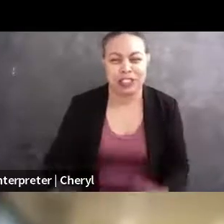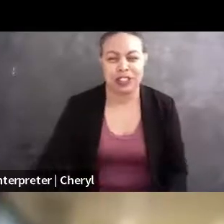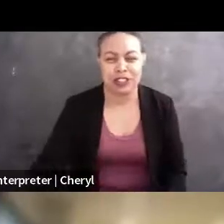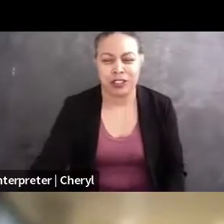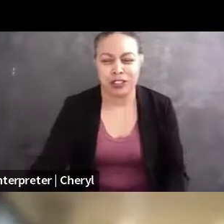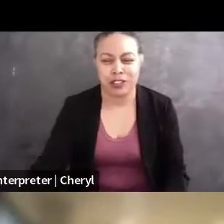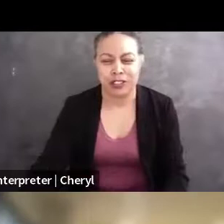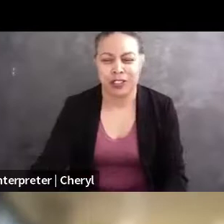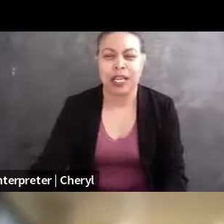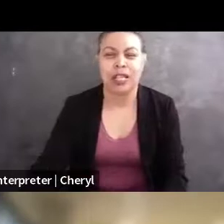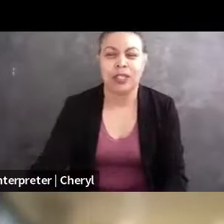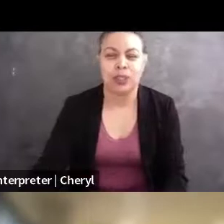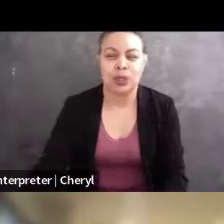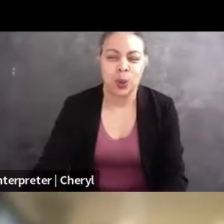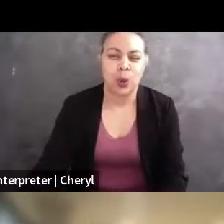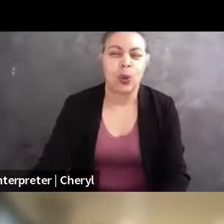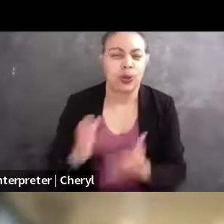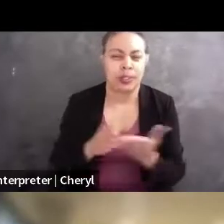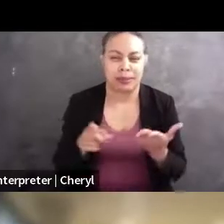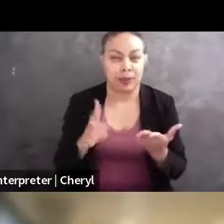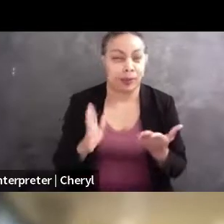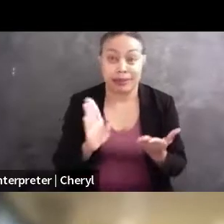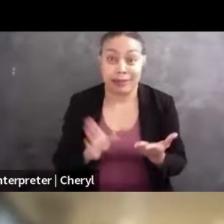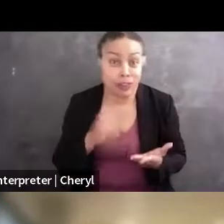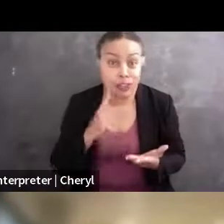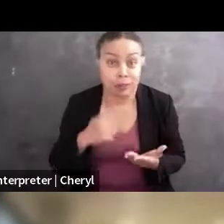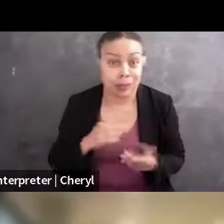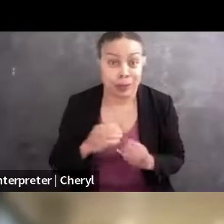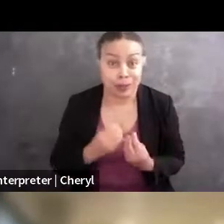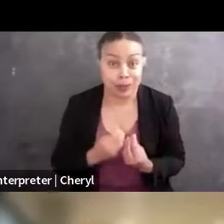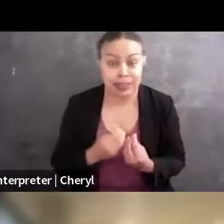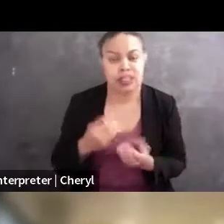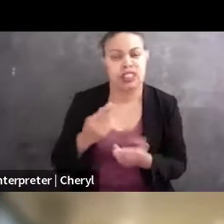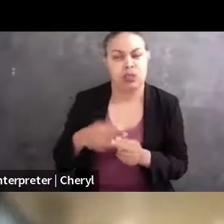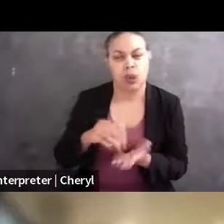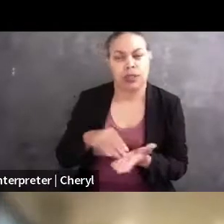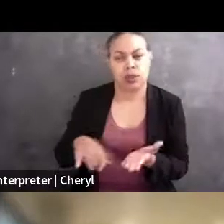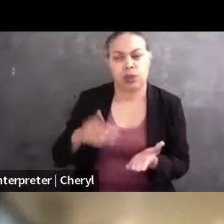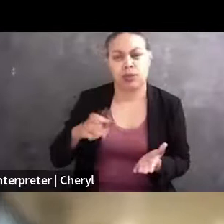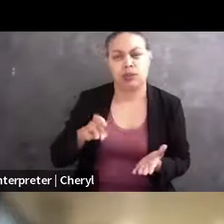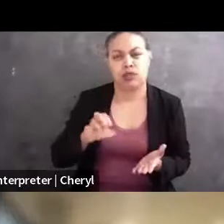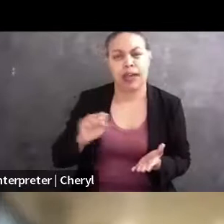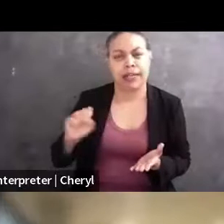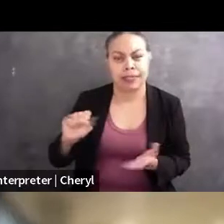So some of you may not have heard of my organization, it's called the Student Press Law Center or SPLC for short.